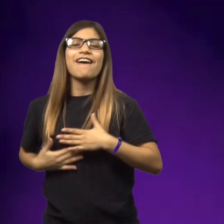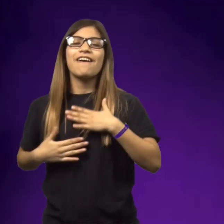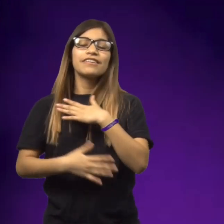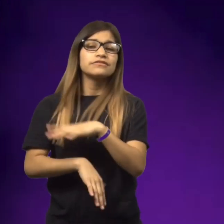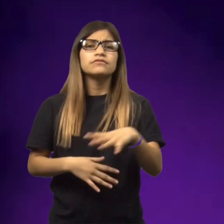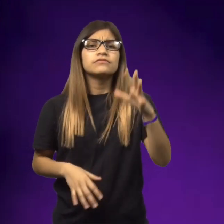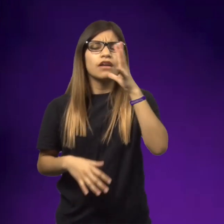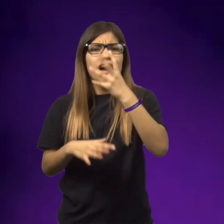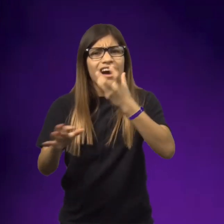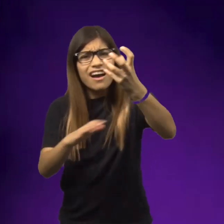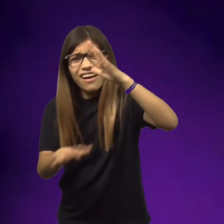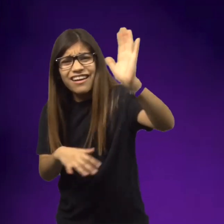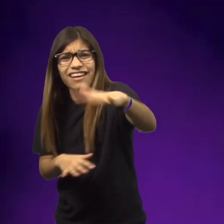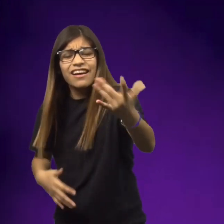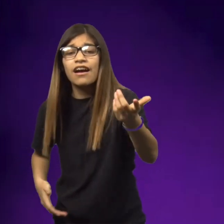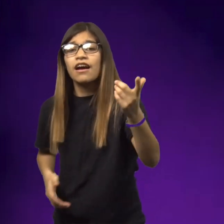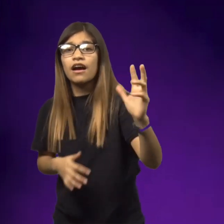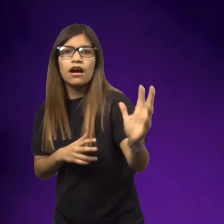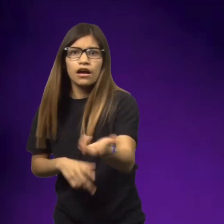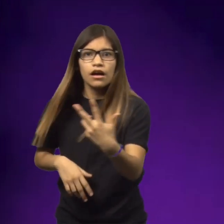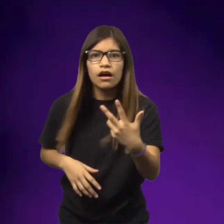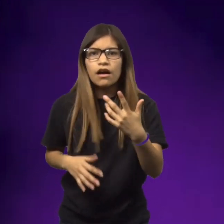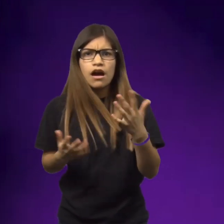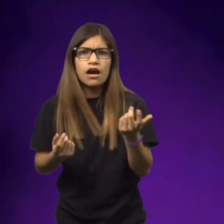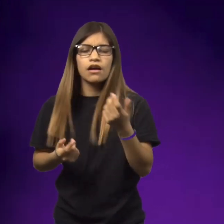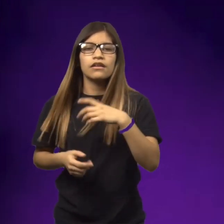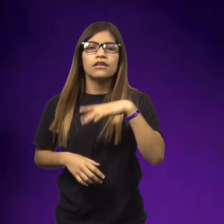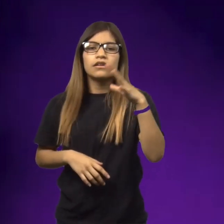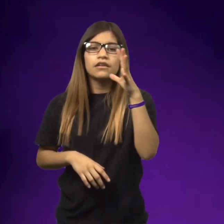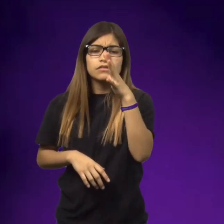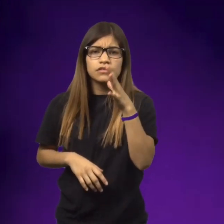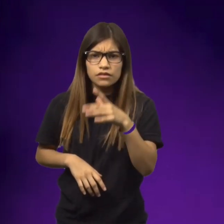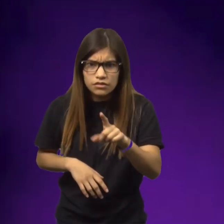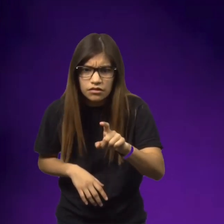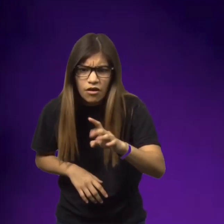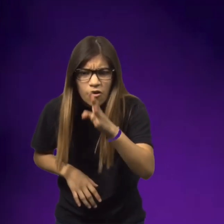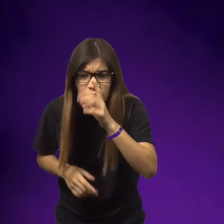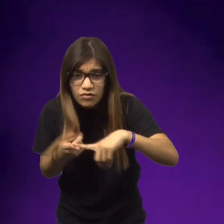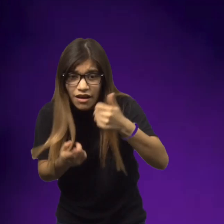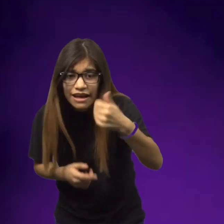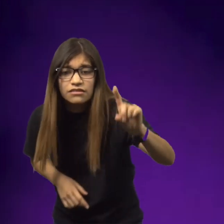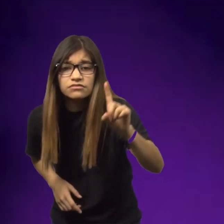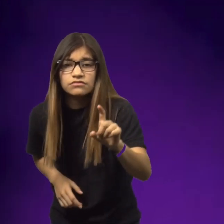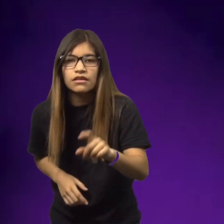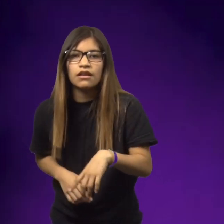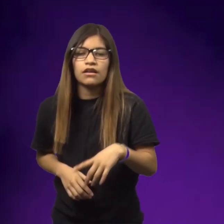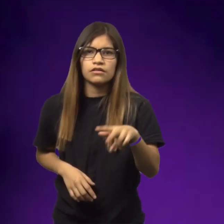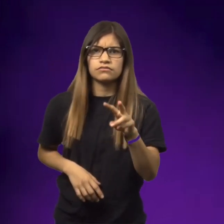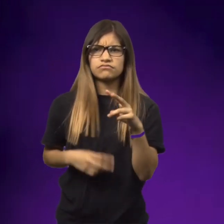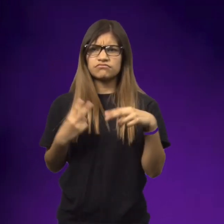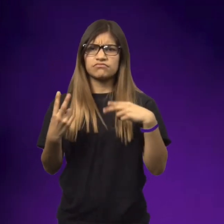The three girls played, enjoyed themselves. And Mom hollered, hey, come here. As they came, Mom said, did you talk to anybody.